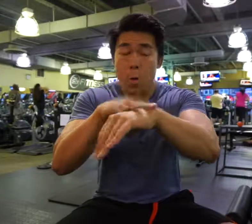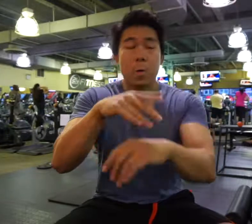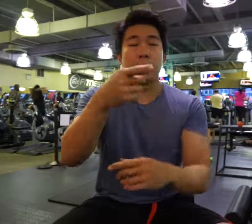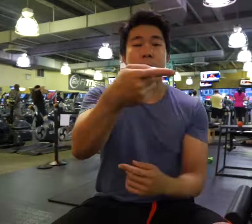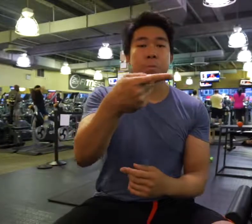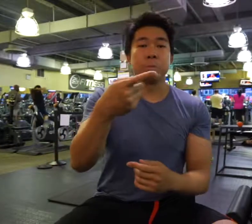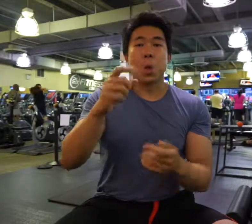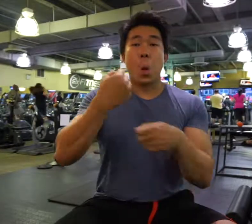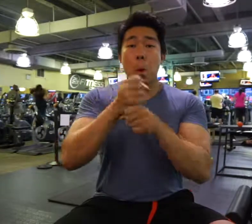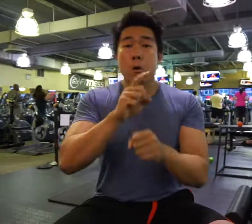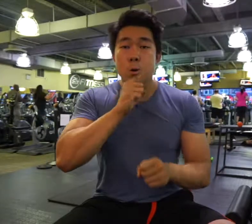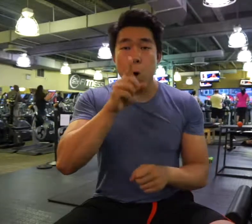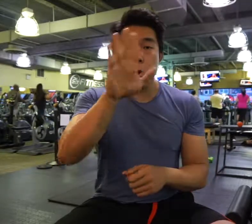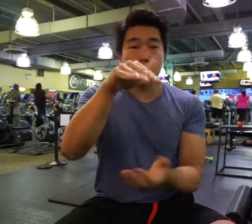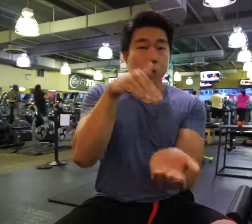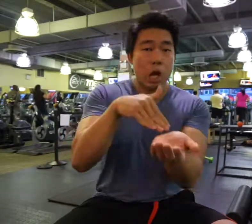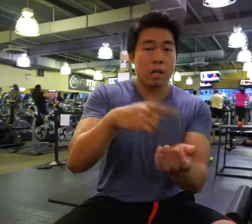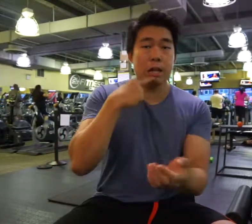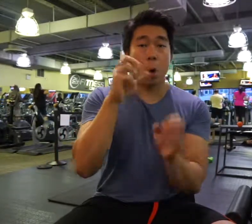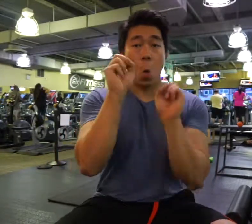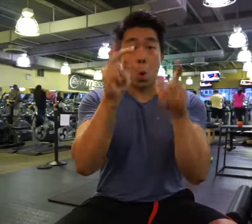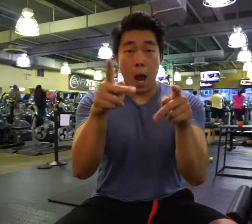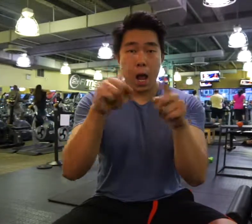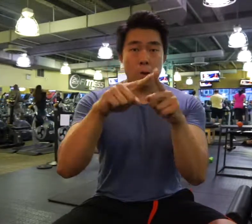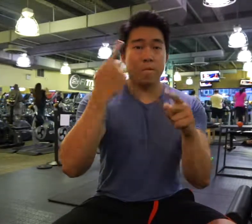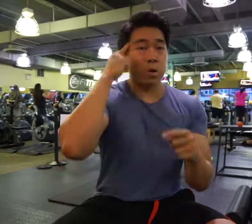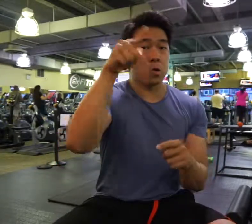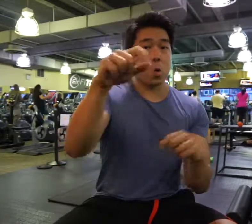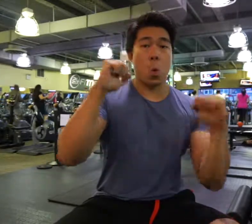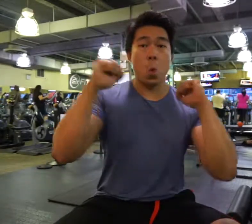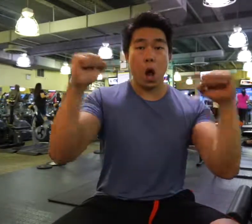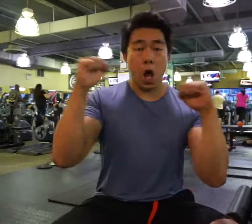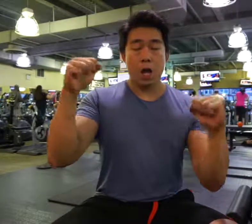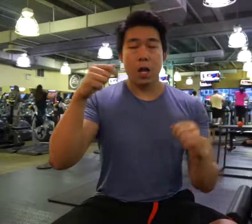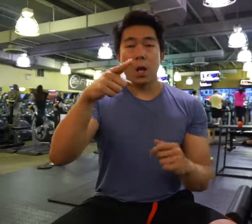Disclaimer: make sure your doctor says it's okay for you to exercise.